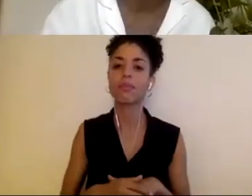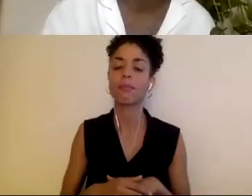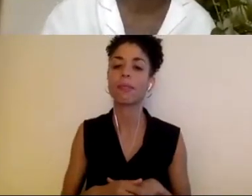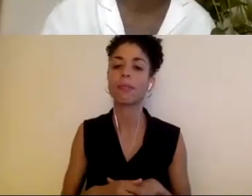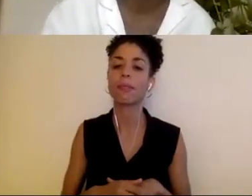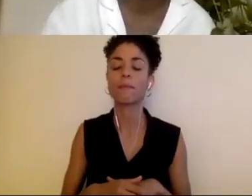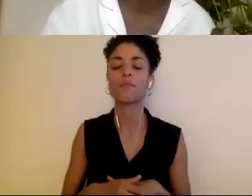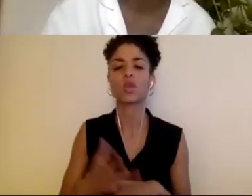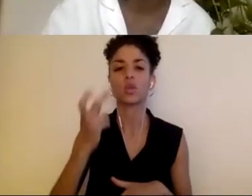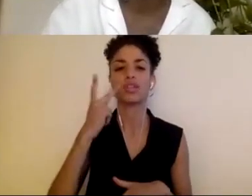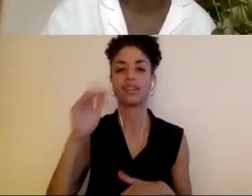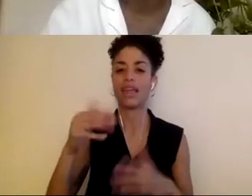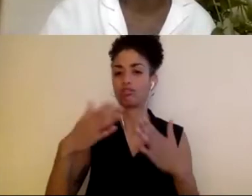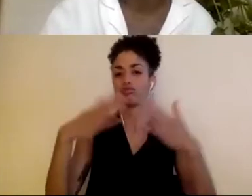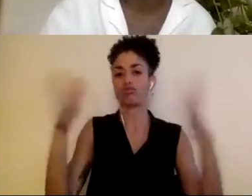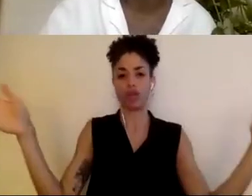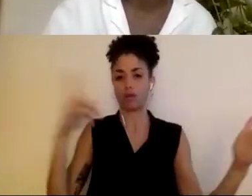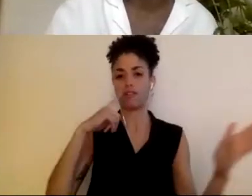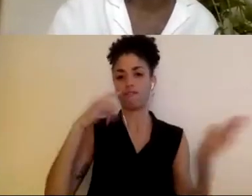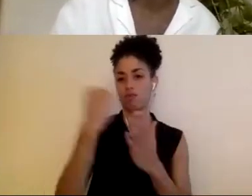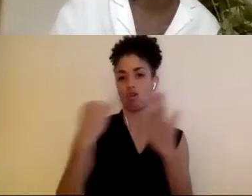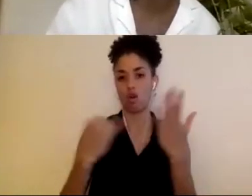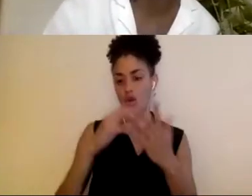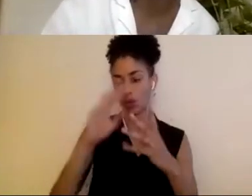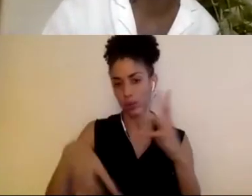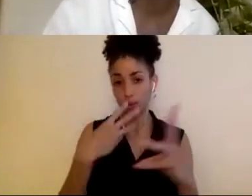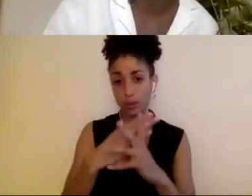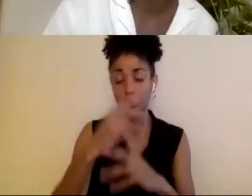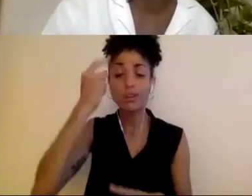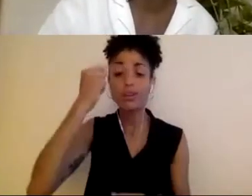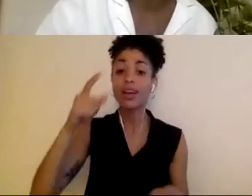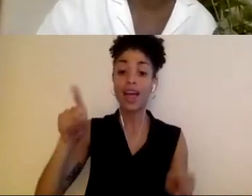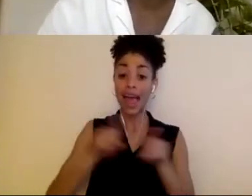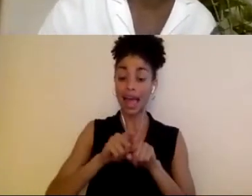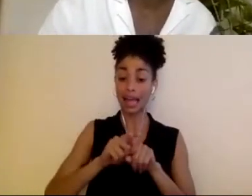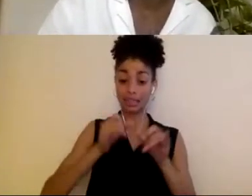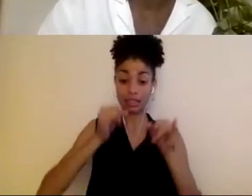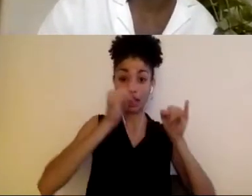Because we, as individuals, are really- Our time